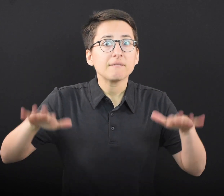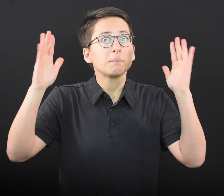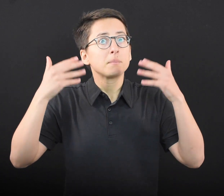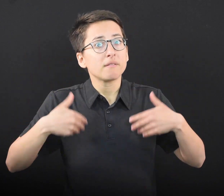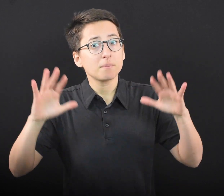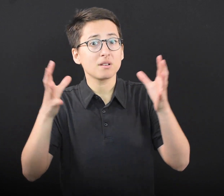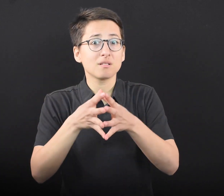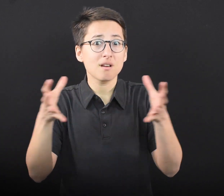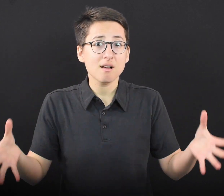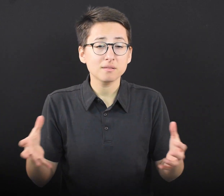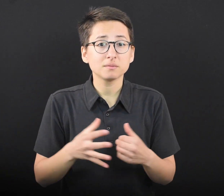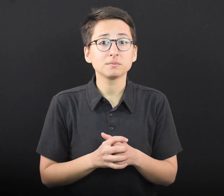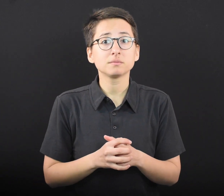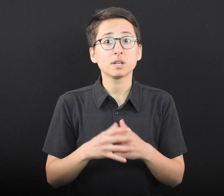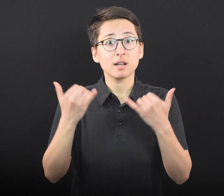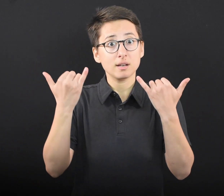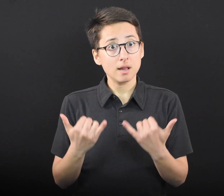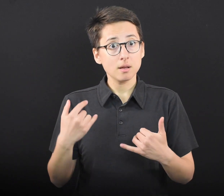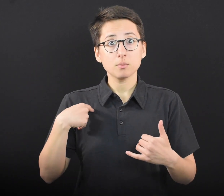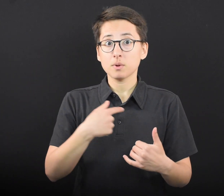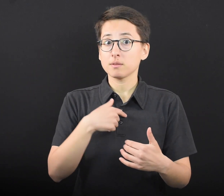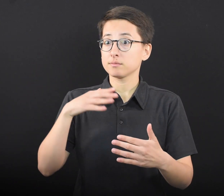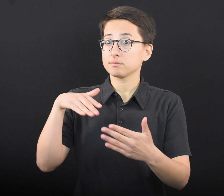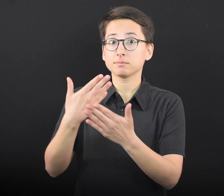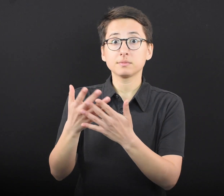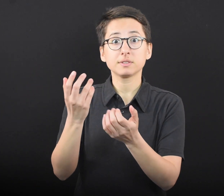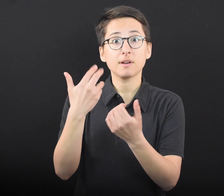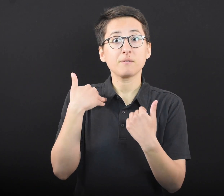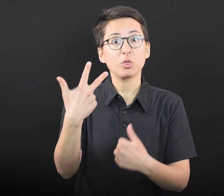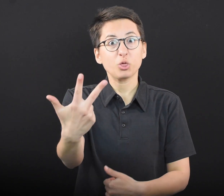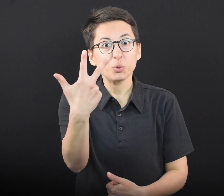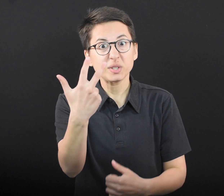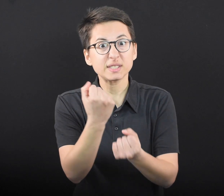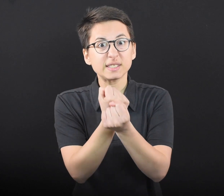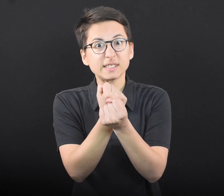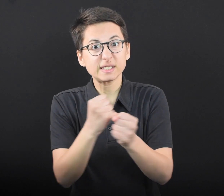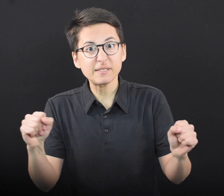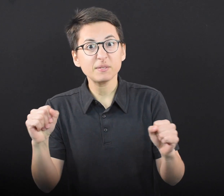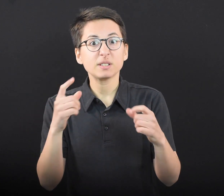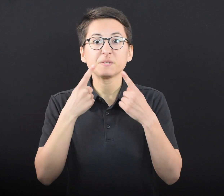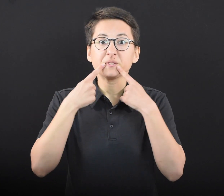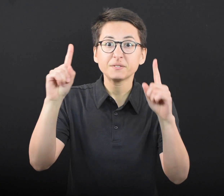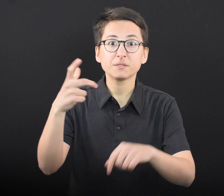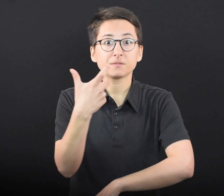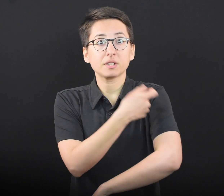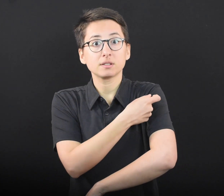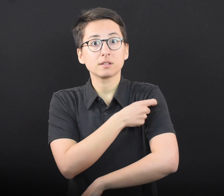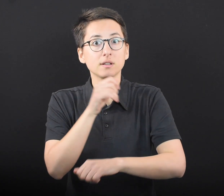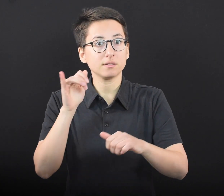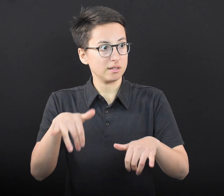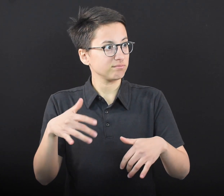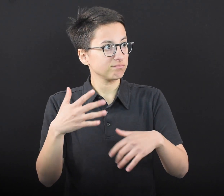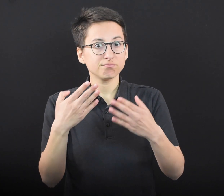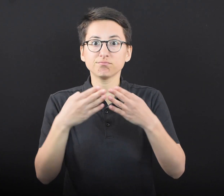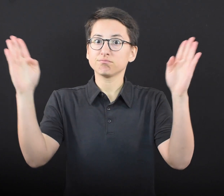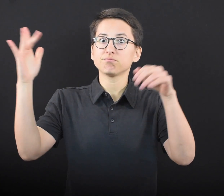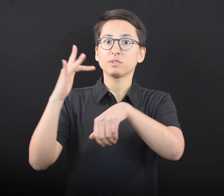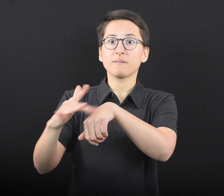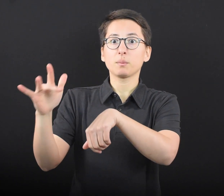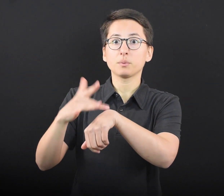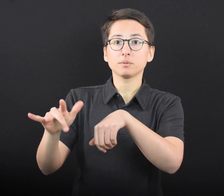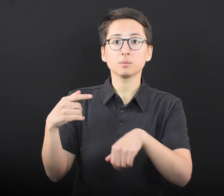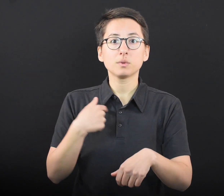have three safe, effective vaccines that are widely available, we can begin to think about